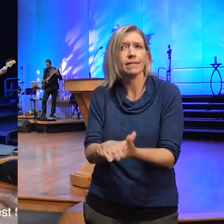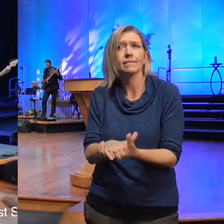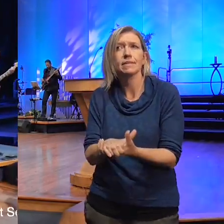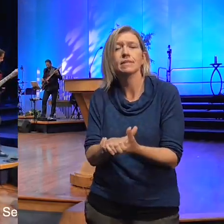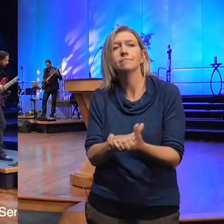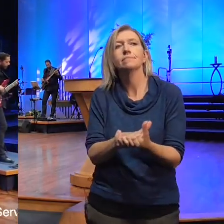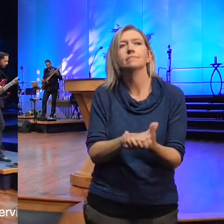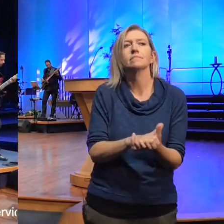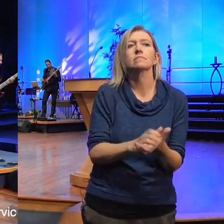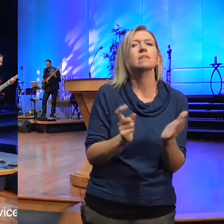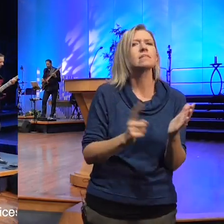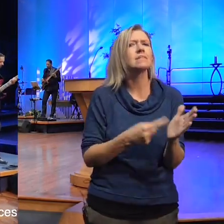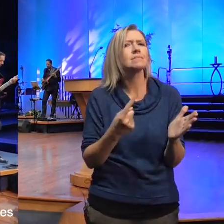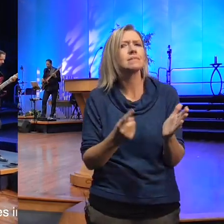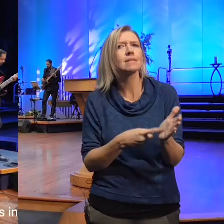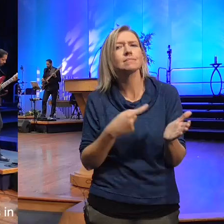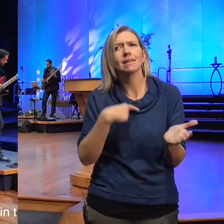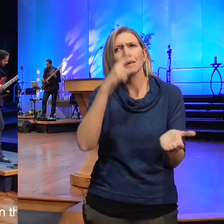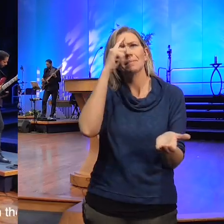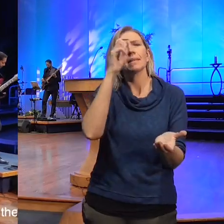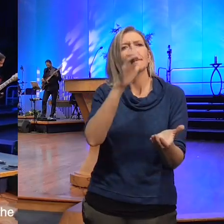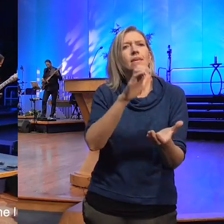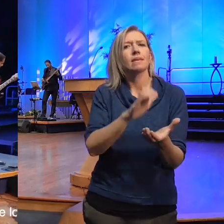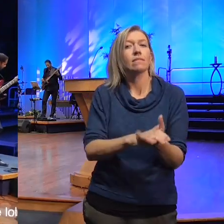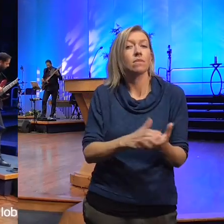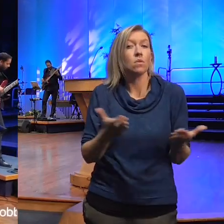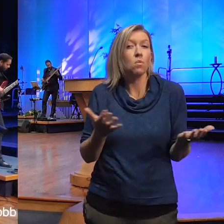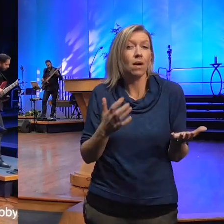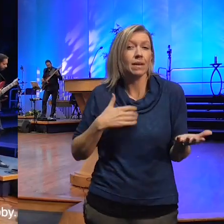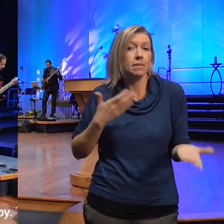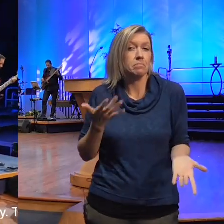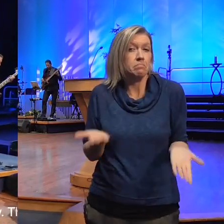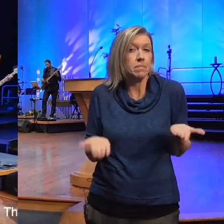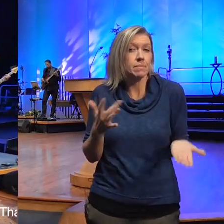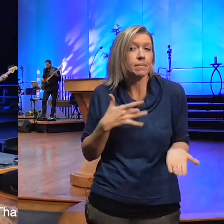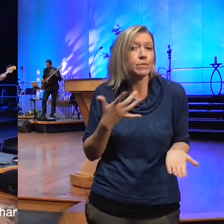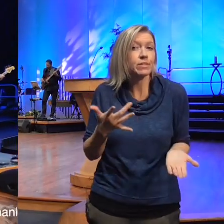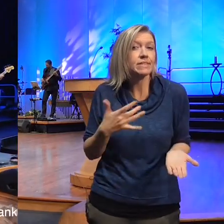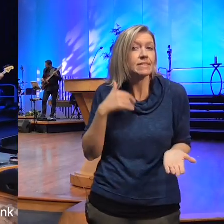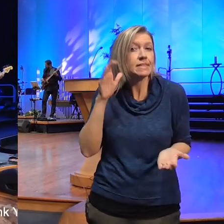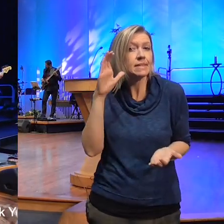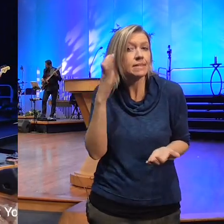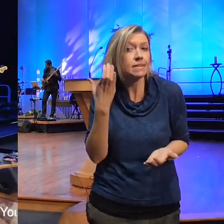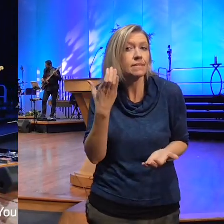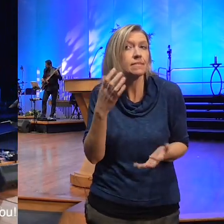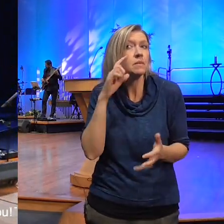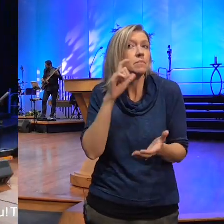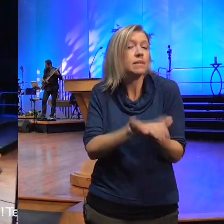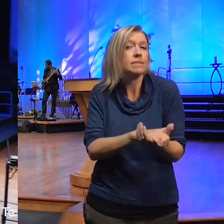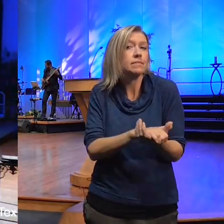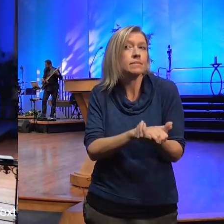sometimes I believe in what I perceive sometimes